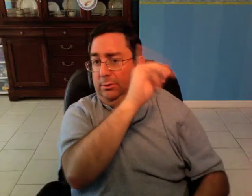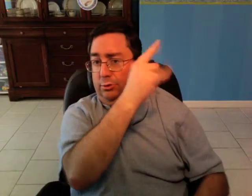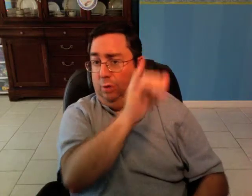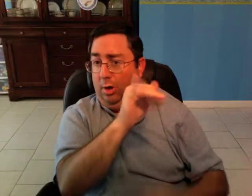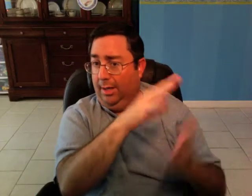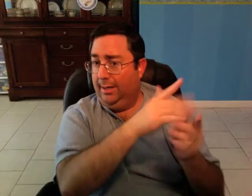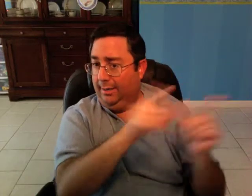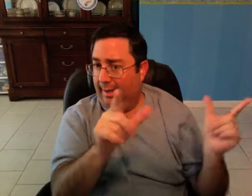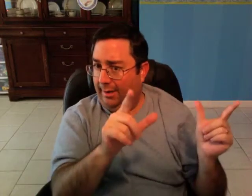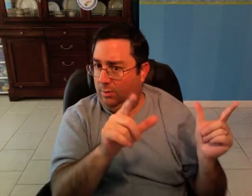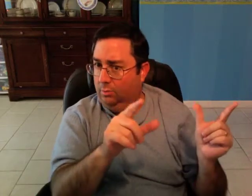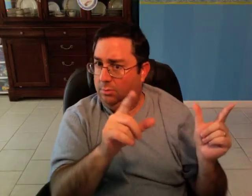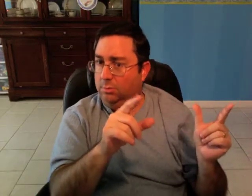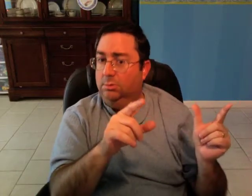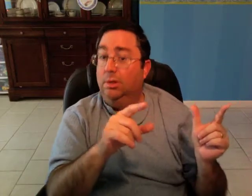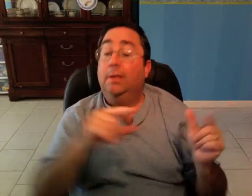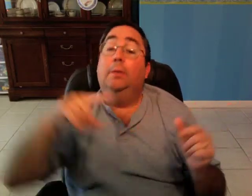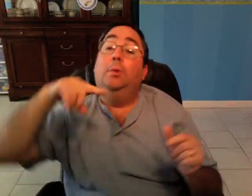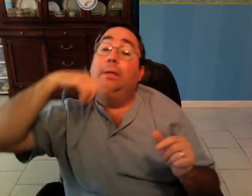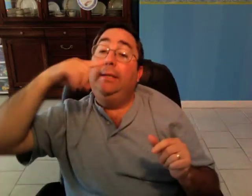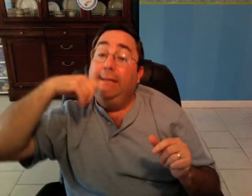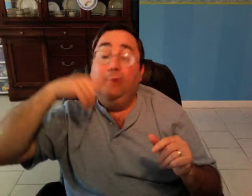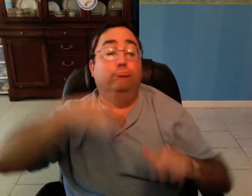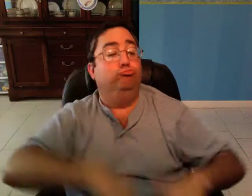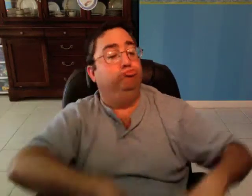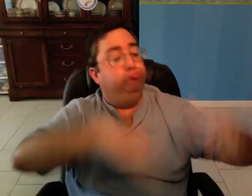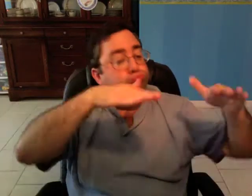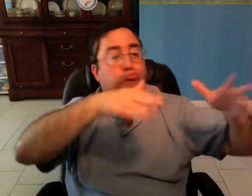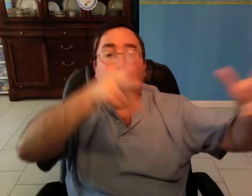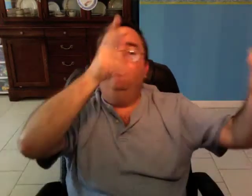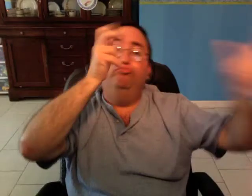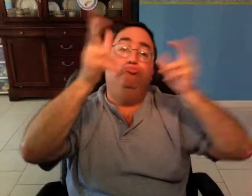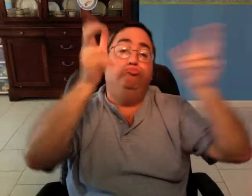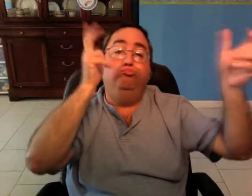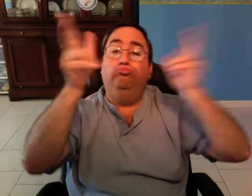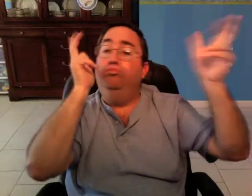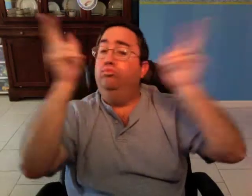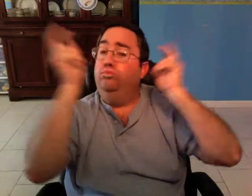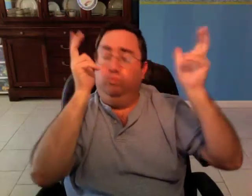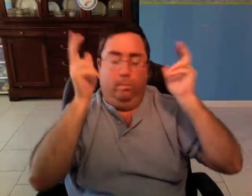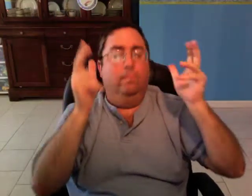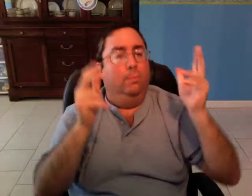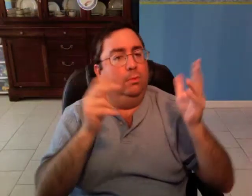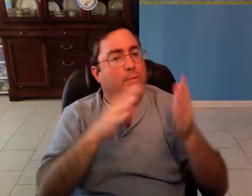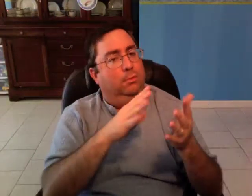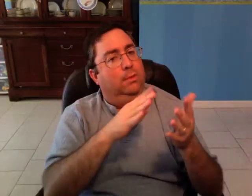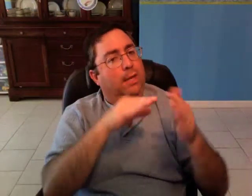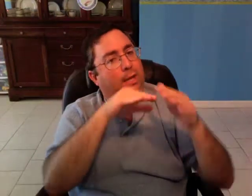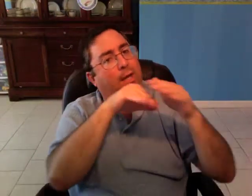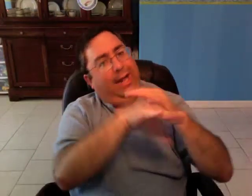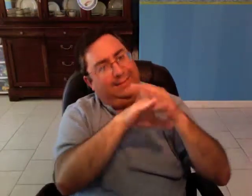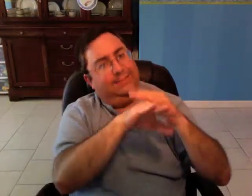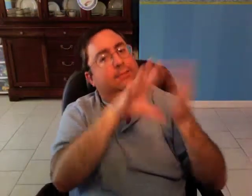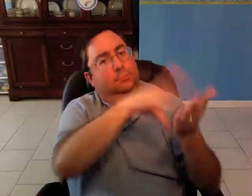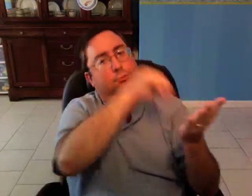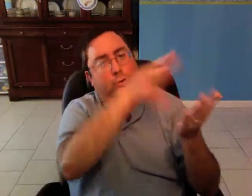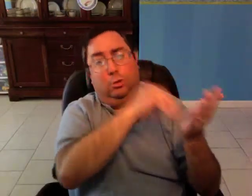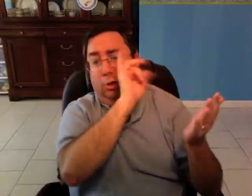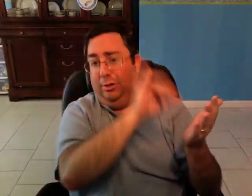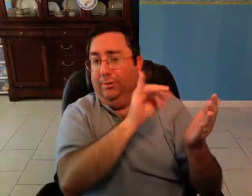majority language of English. But Hearing people grow up with full access to that